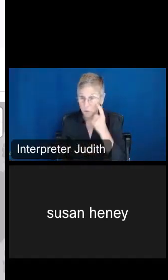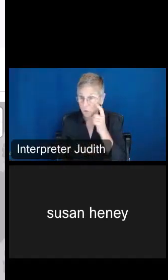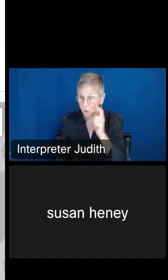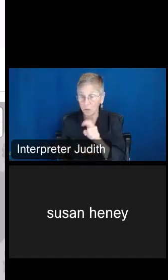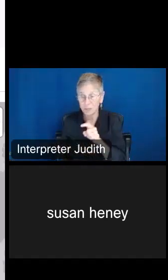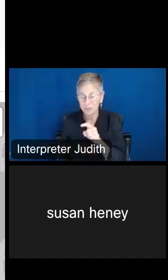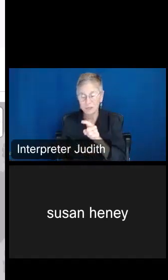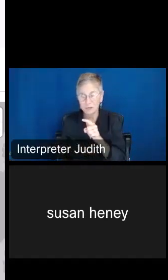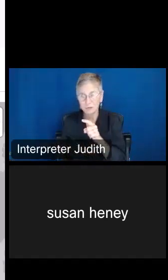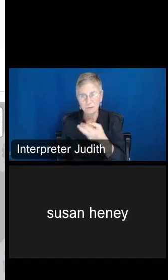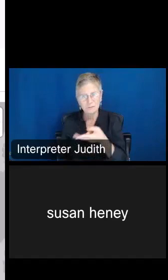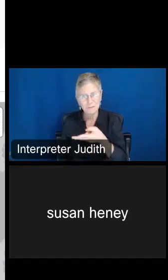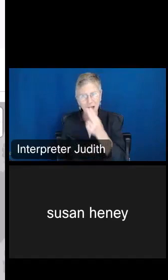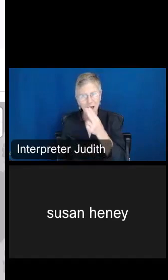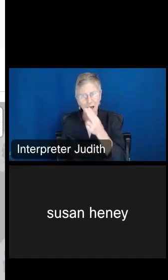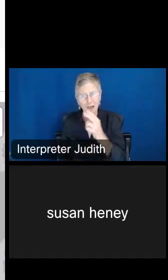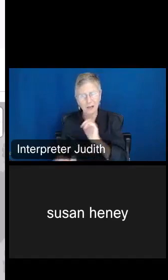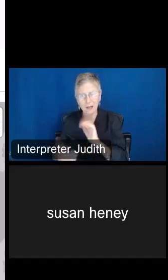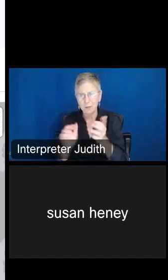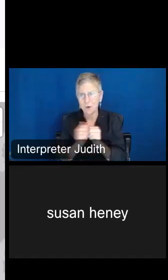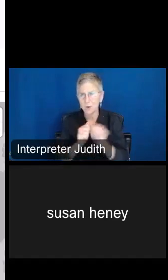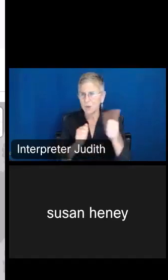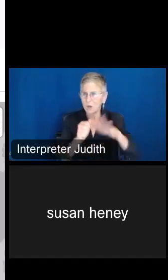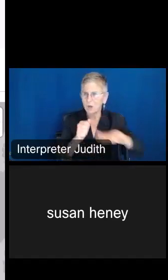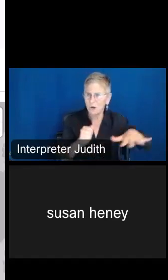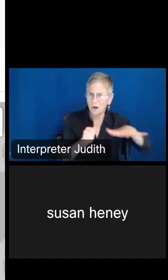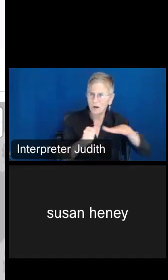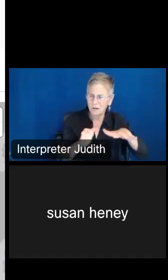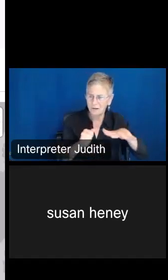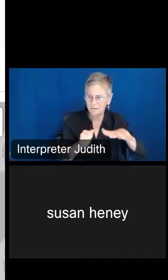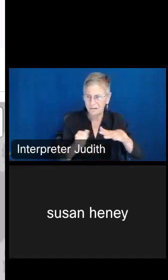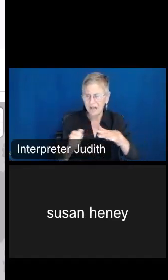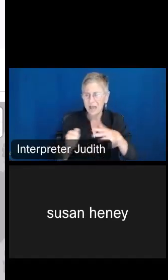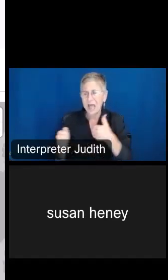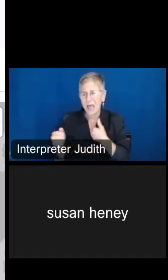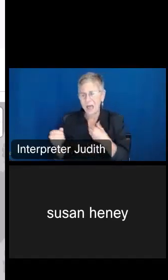high compared to the other regions in terms of poverty for this particular age band of